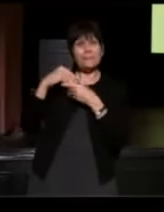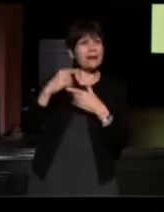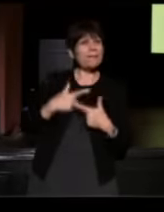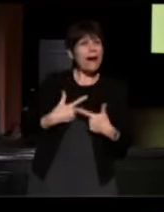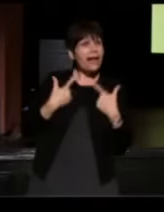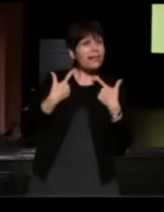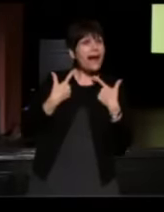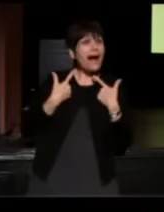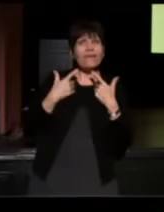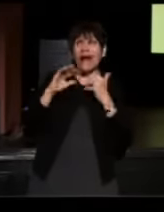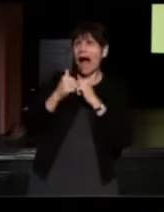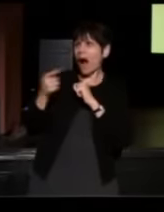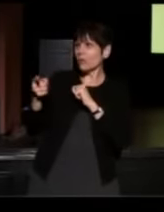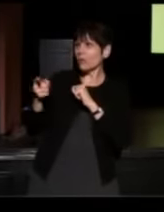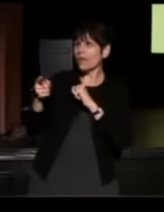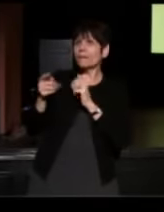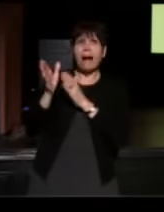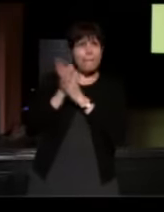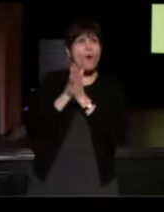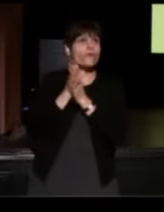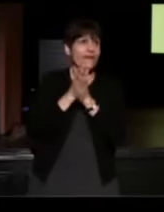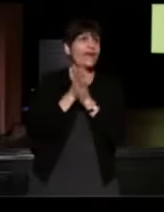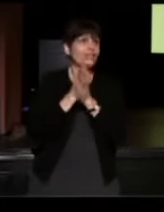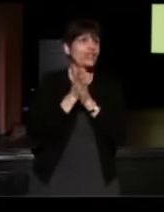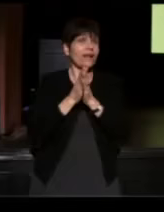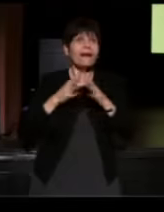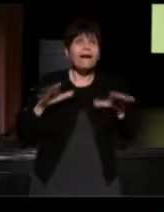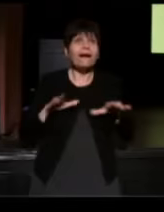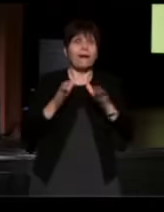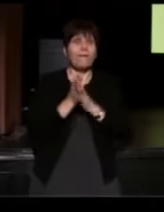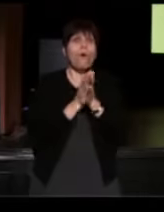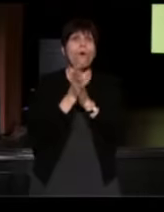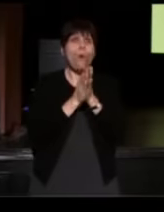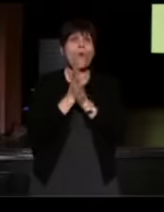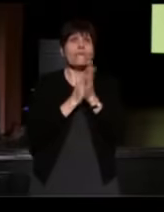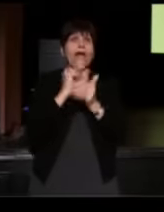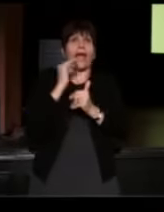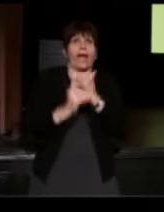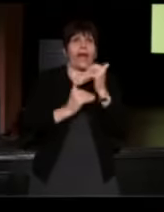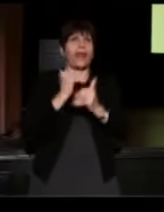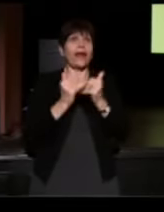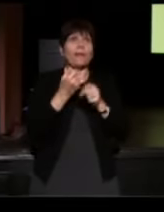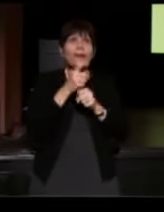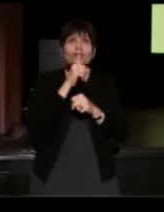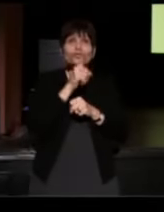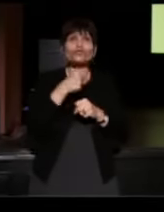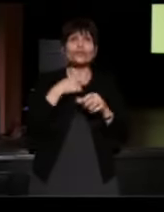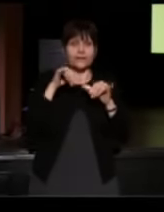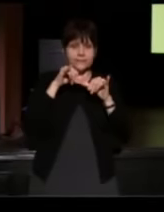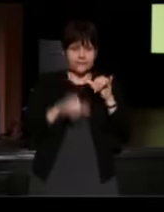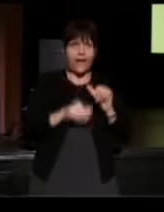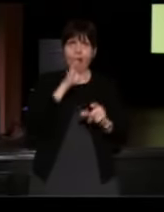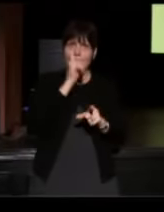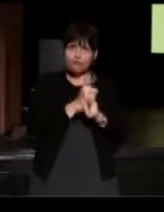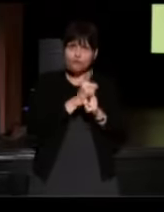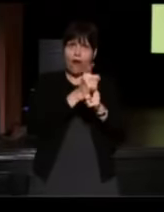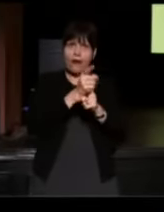in which you are is my motivation. It motivates me to make sure that I stay on the right path.